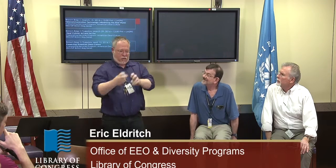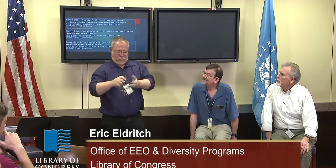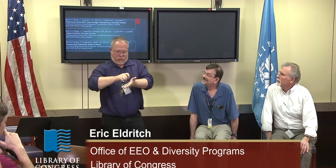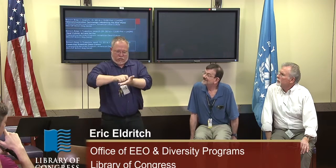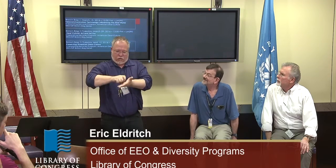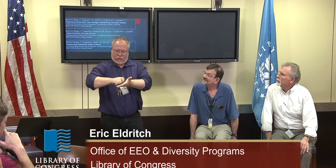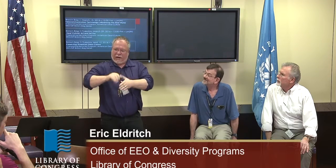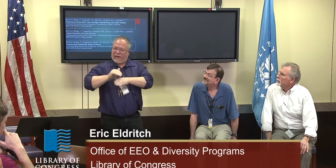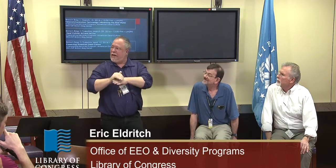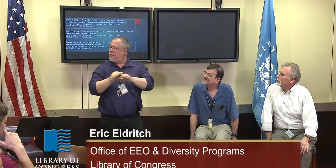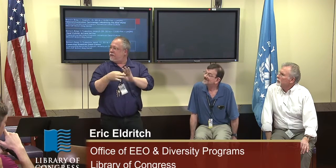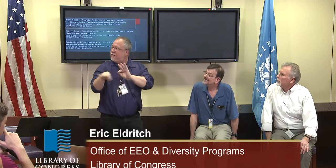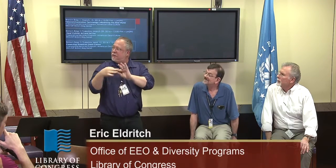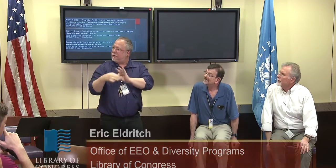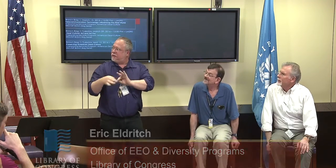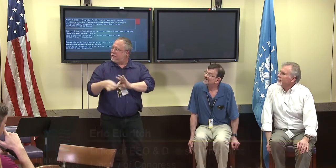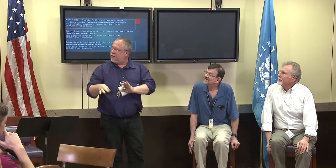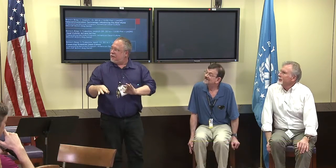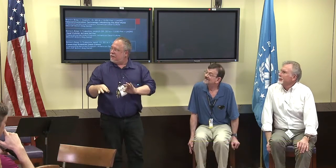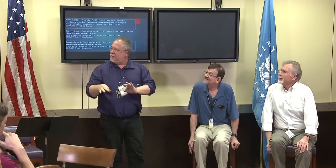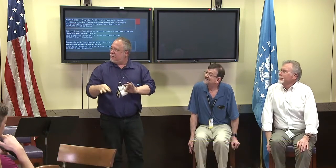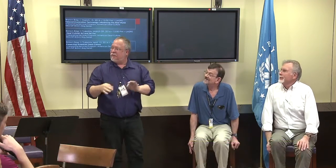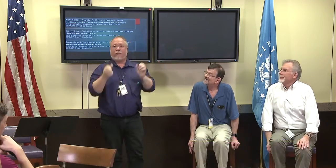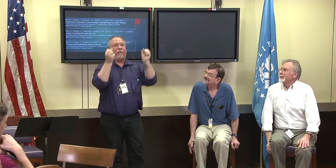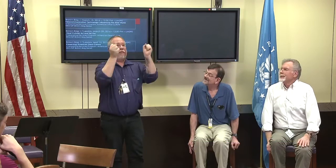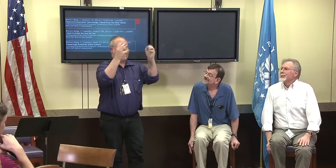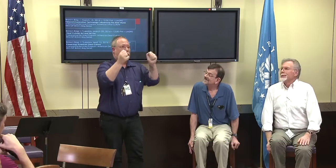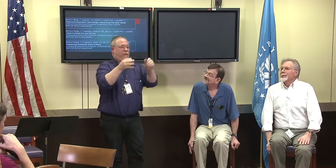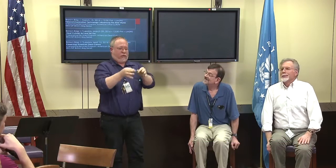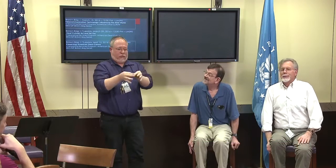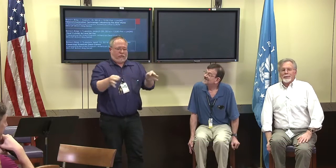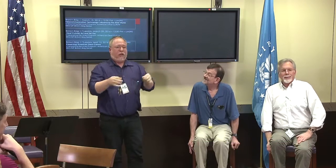in the sign language for those who ?